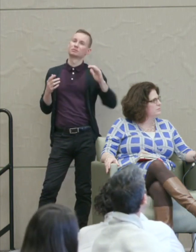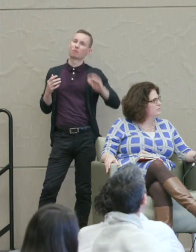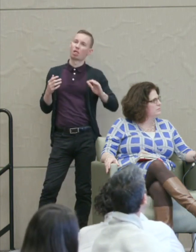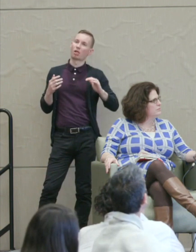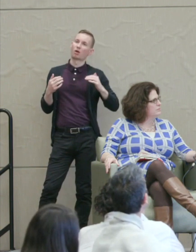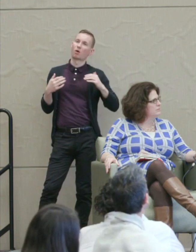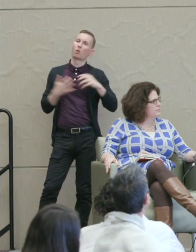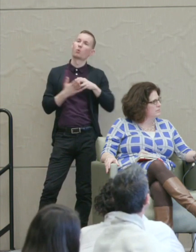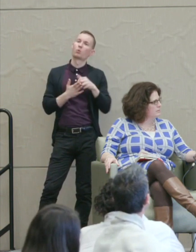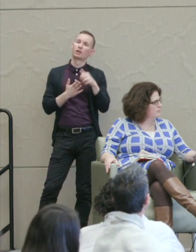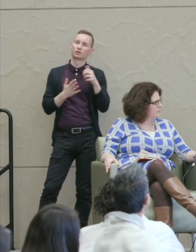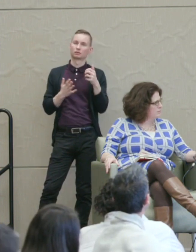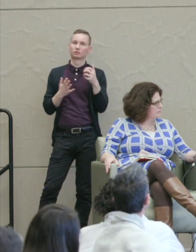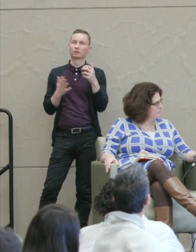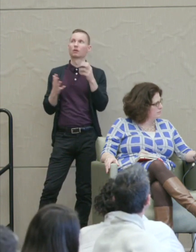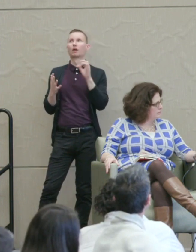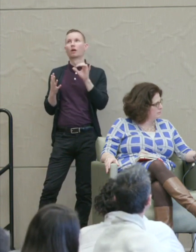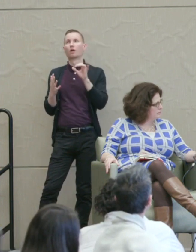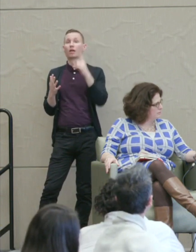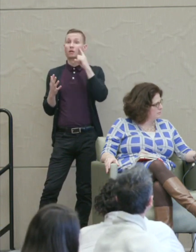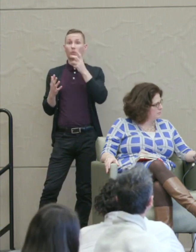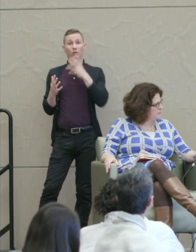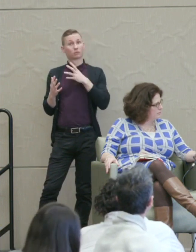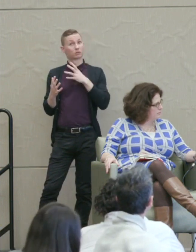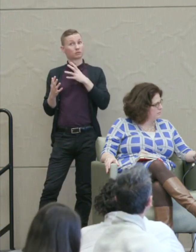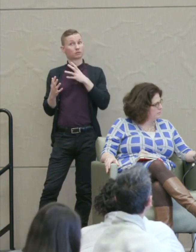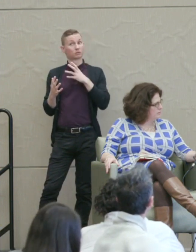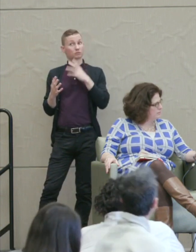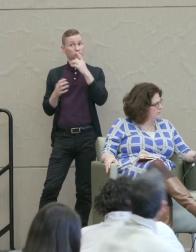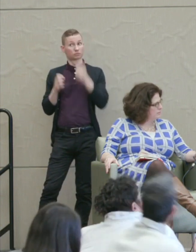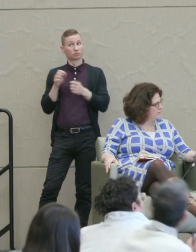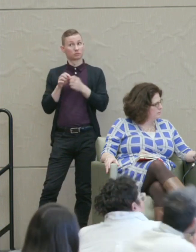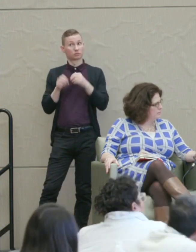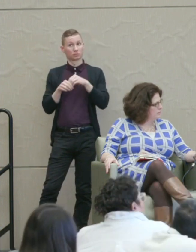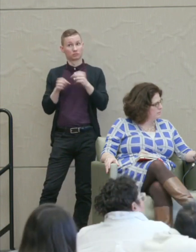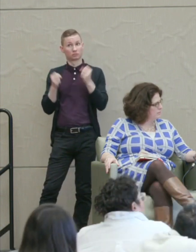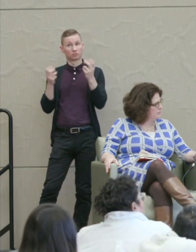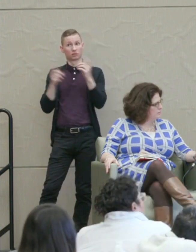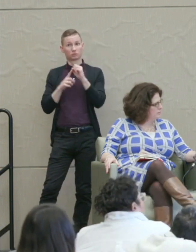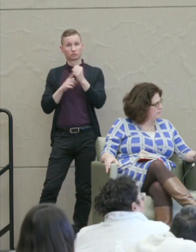Martha Nussbaum: Oh, well, I think women are very retributive in many contexts. My examples of divorce.